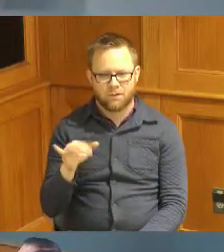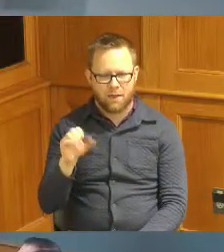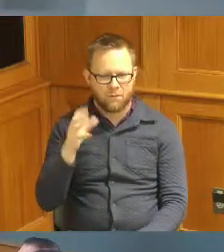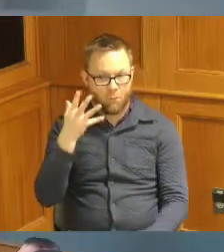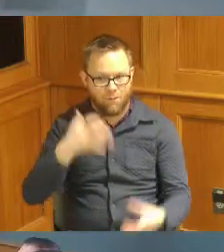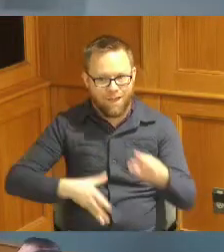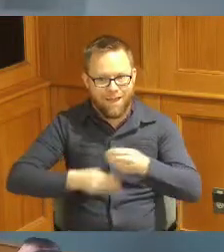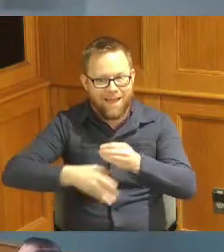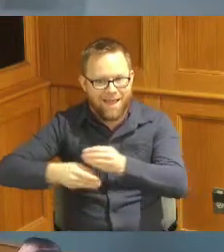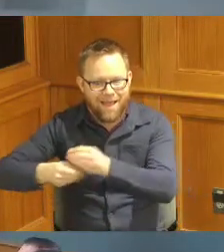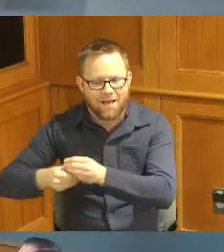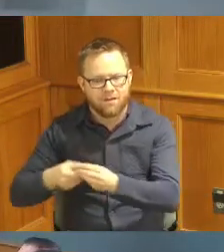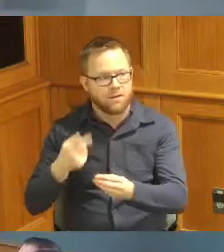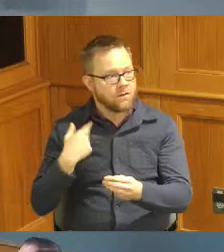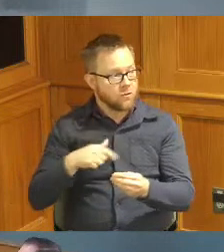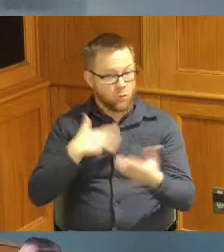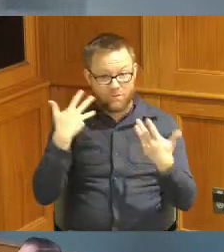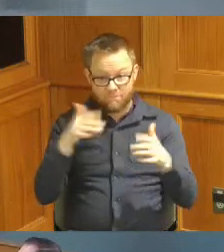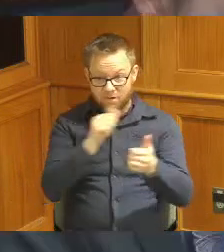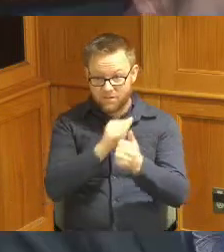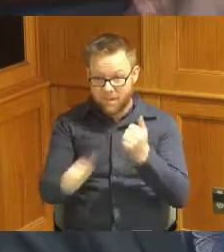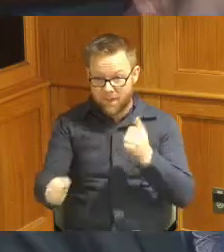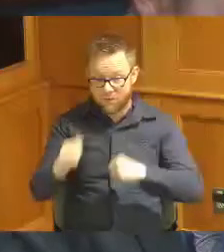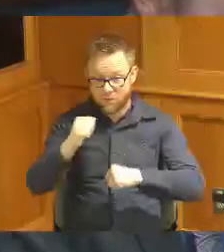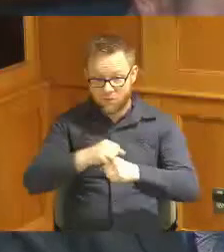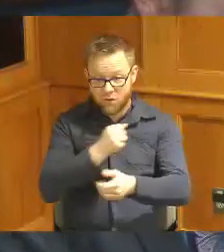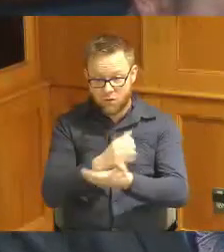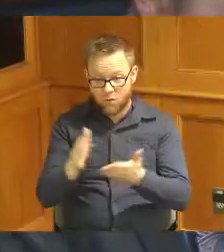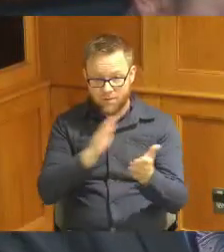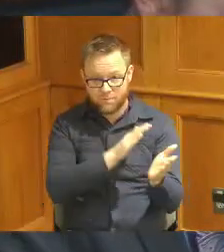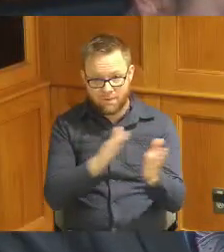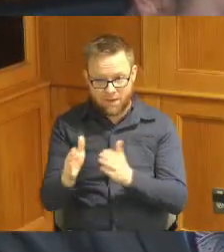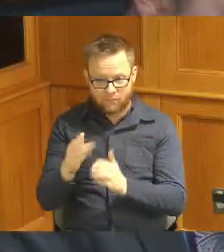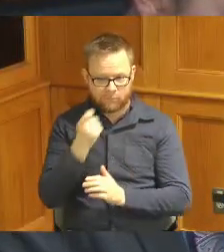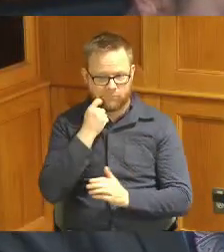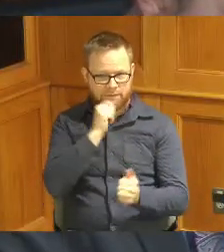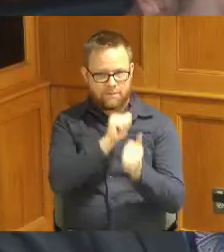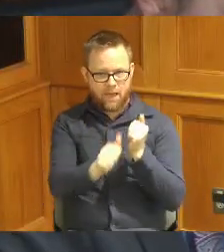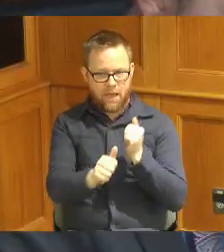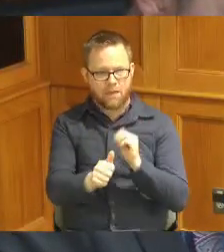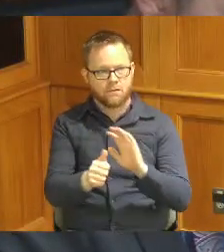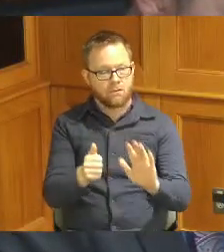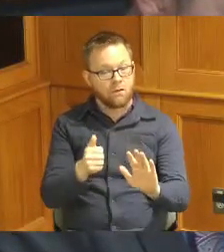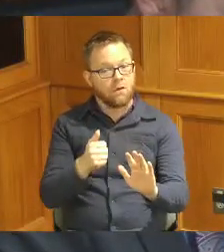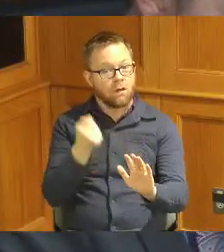second we did pass the solid waste plan recently and I do want to acknowledge that that is also a